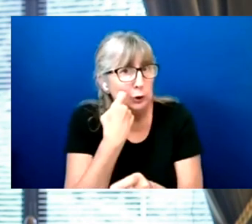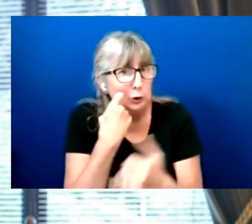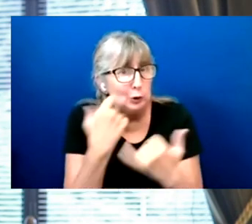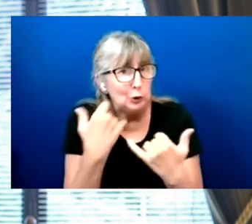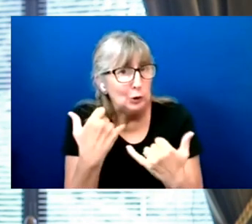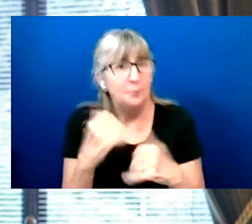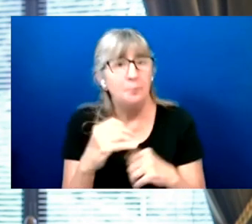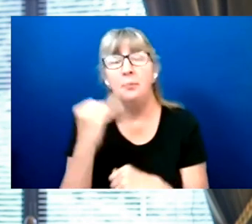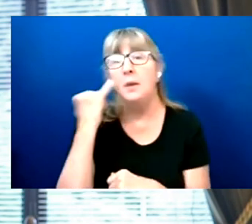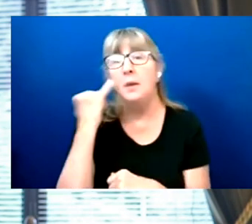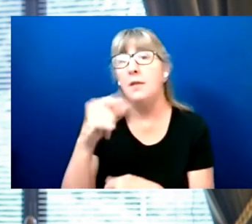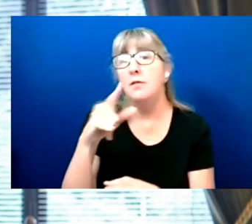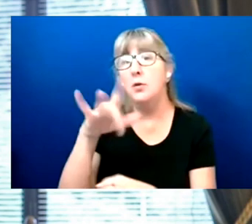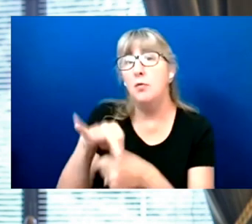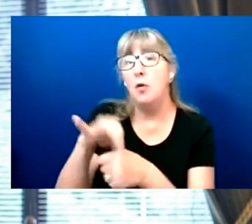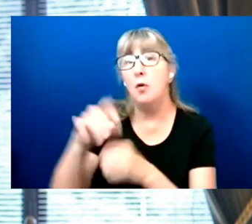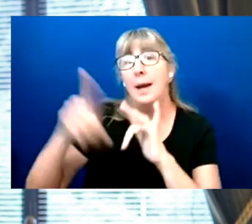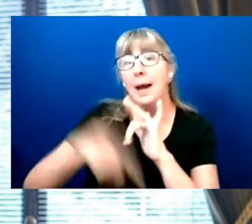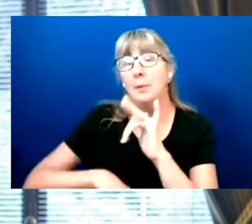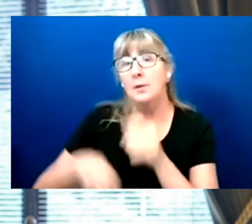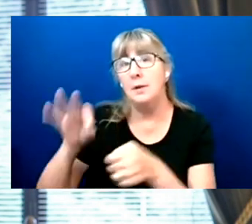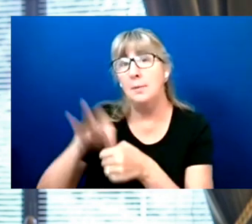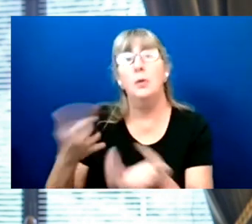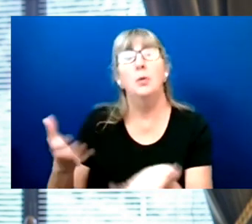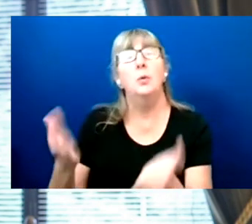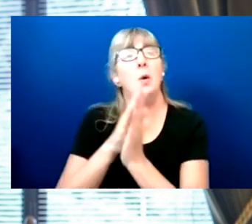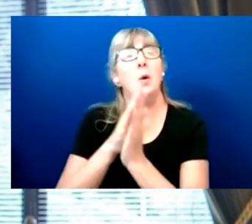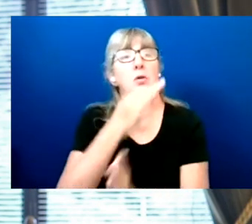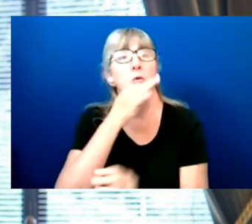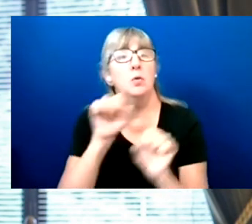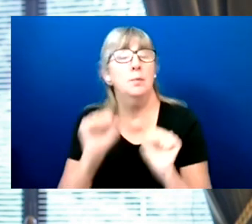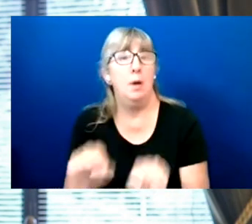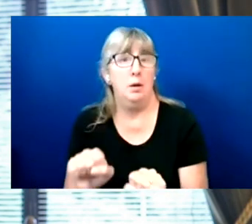If you vote by absentee ballot, request your ballot as soon as possible.